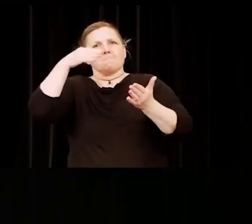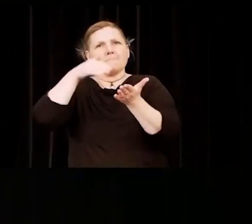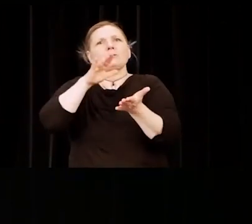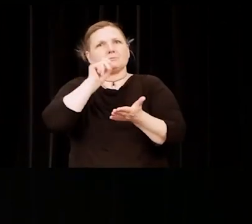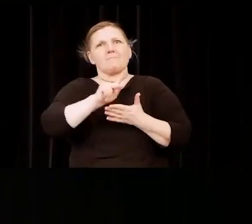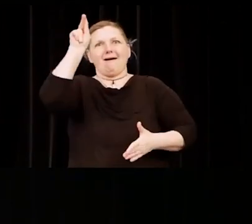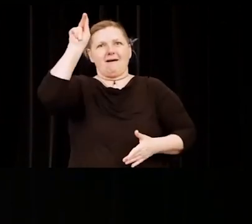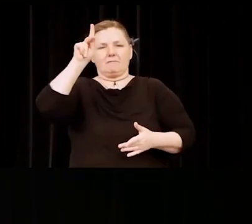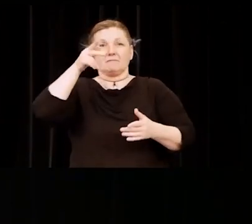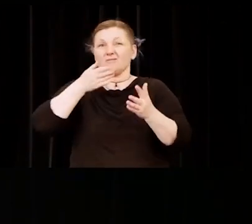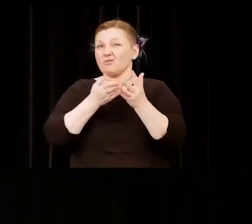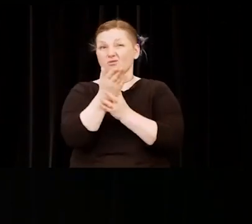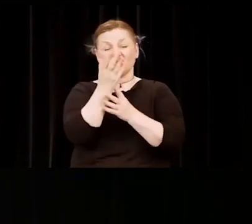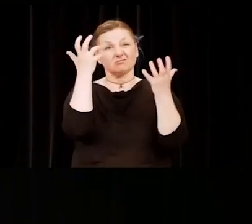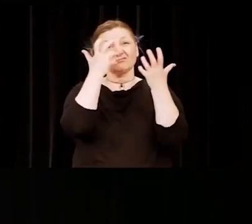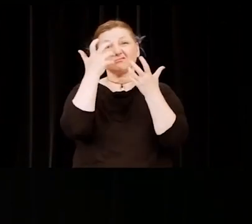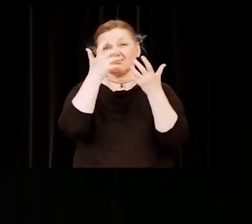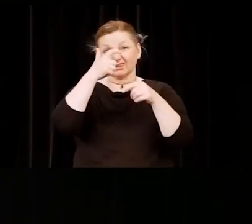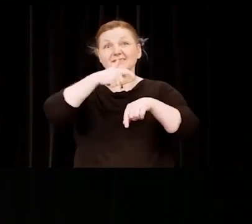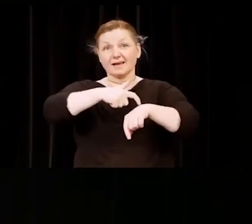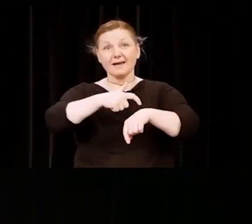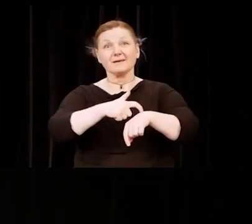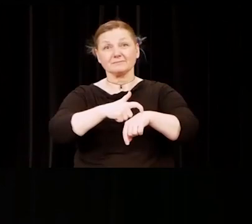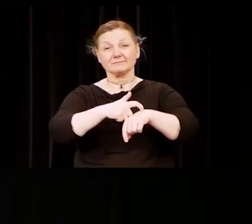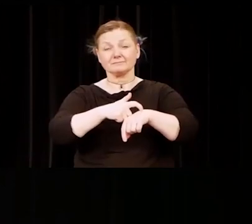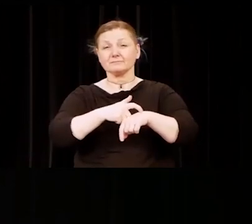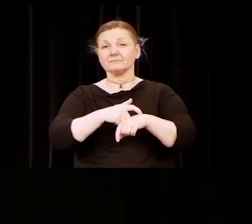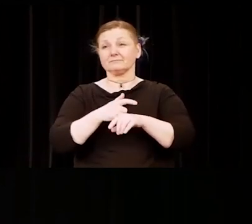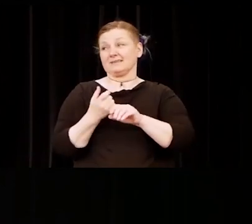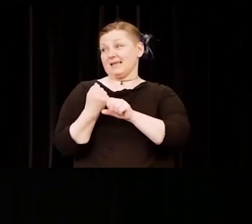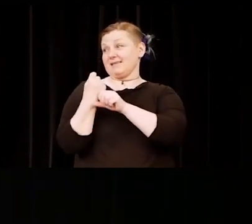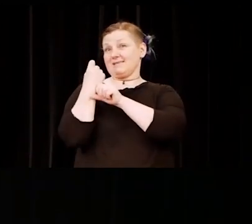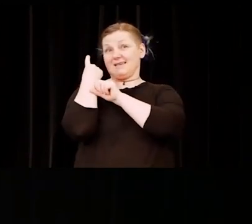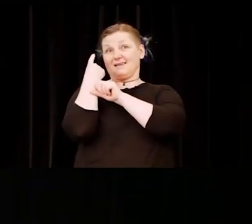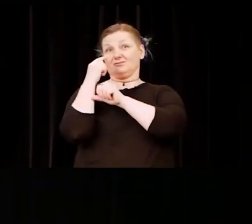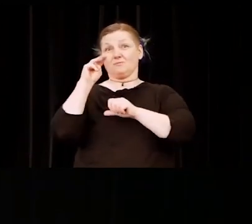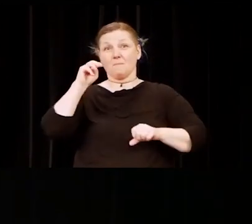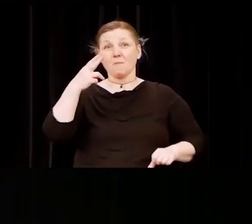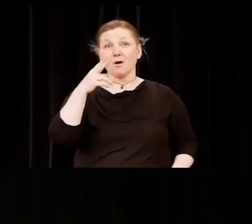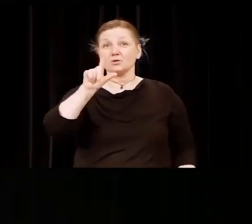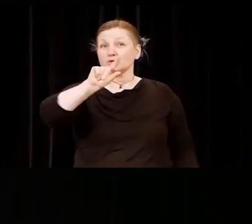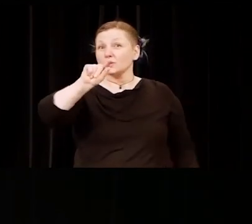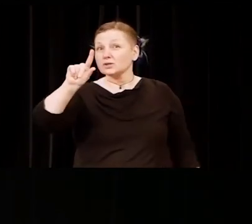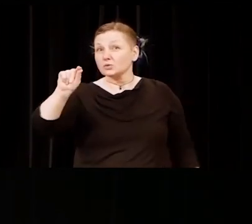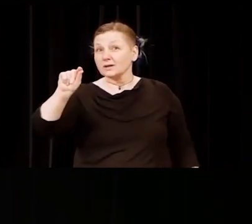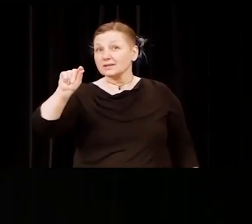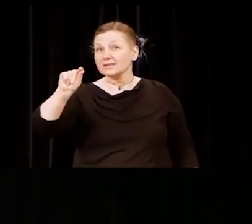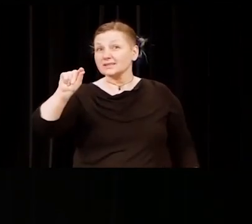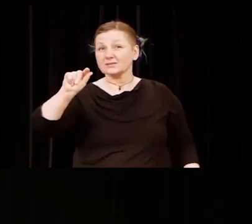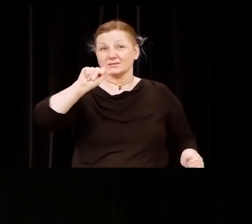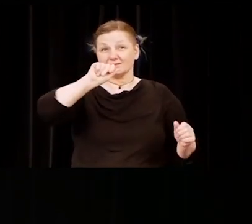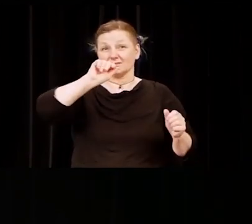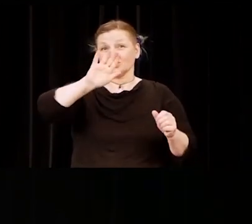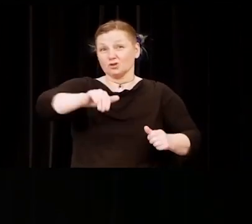In March of 2020, your academic lives, and actually, your entire lives, were upended.